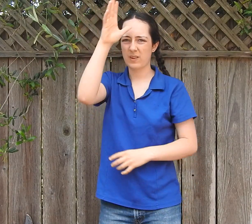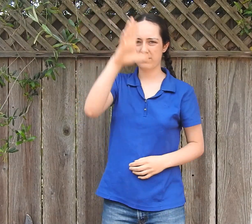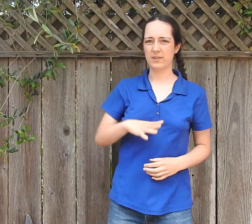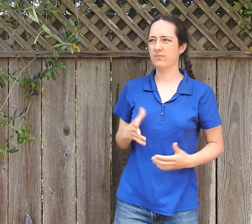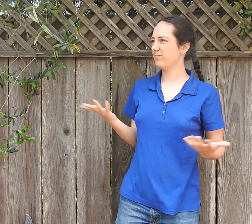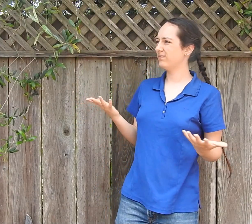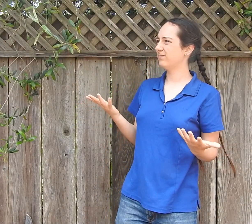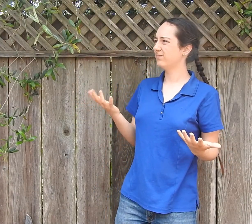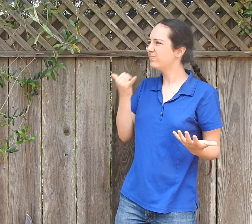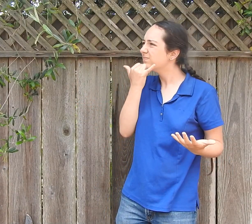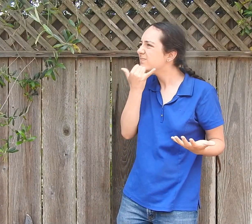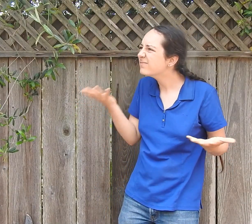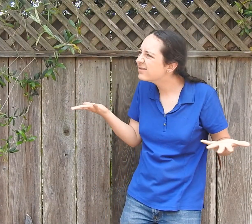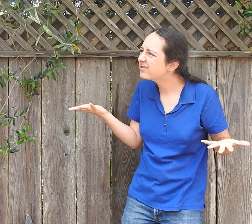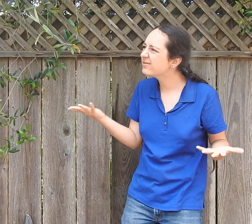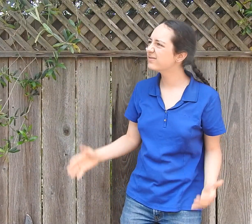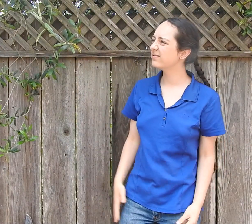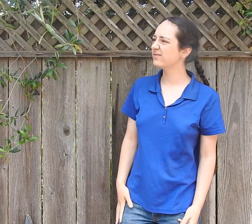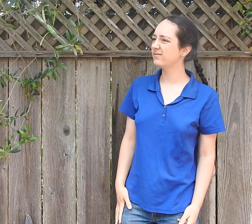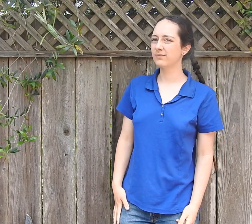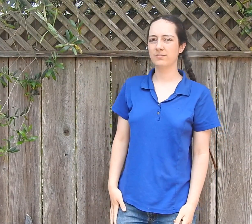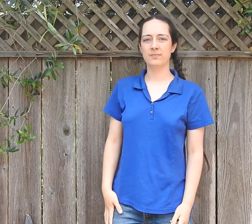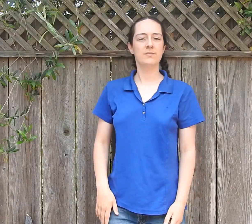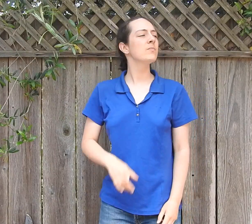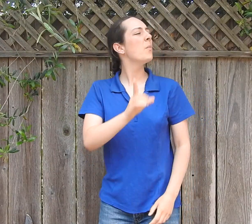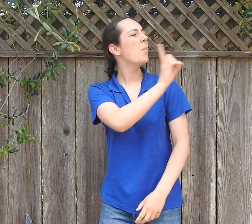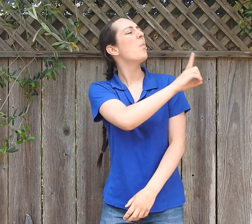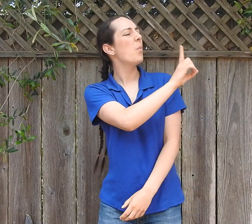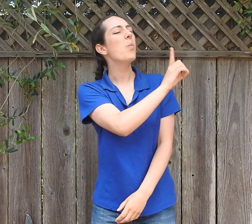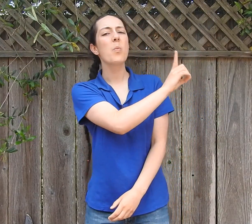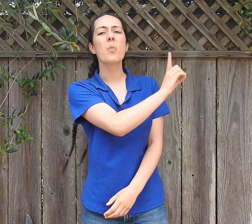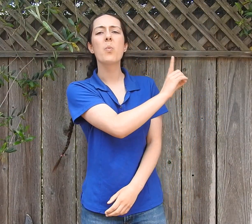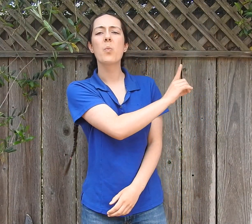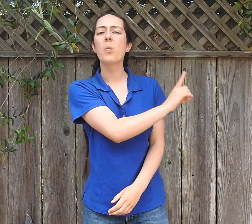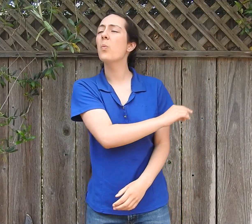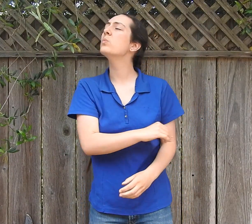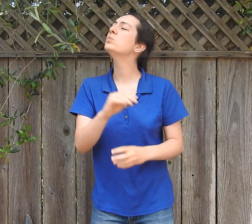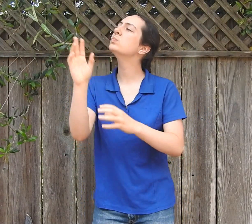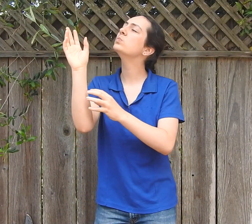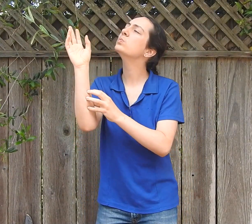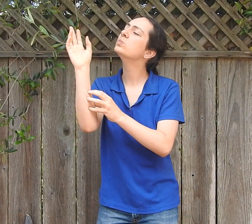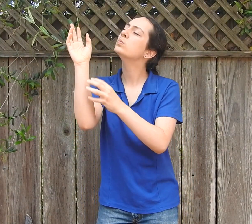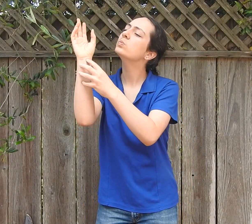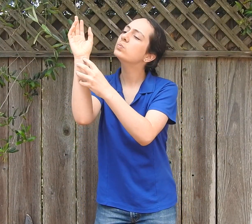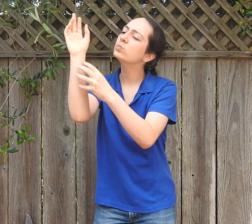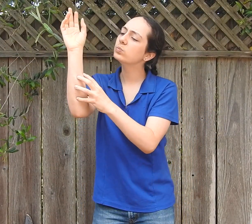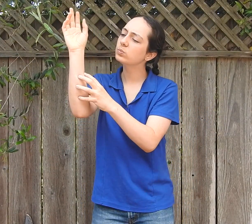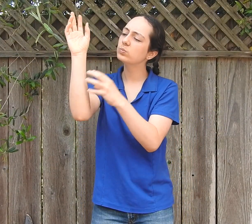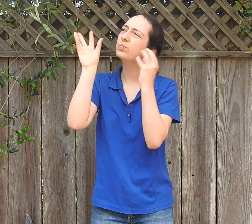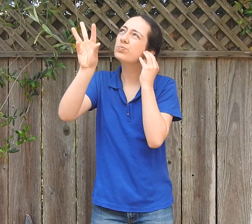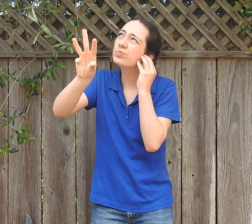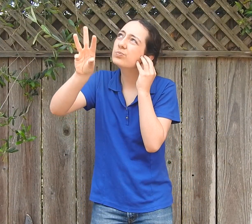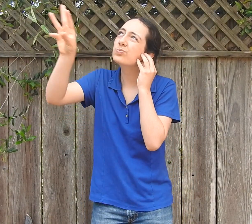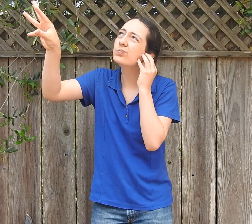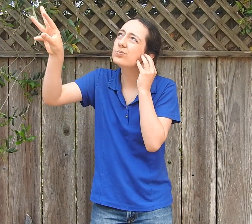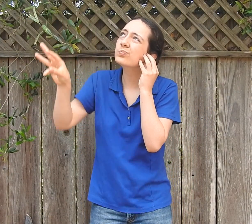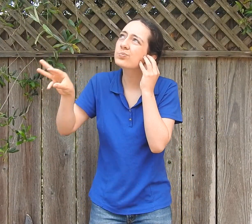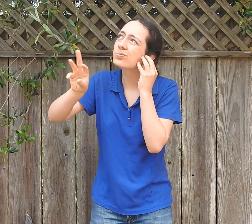The man says, "What What's wrong?" The doctor tells him to wait and he listens some more.